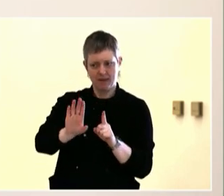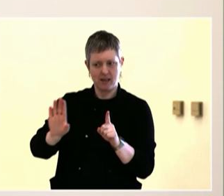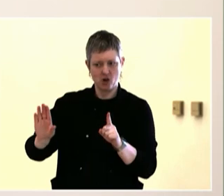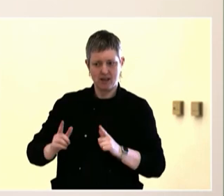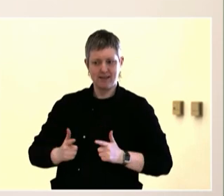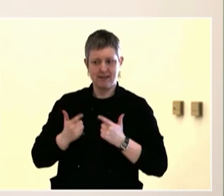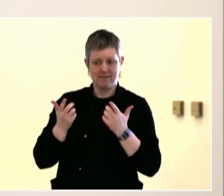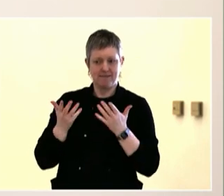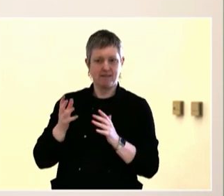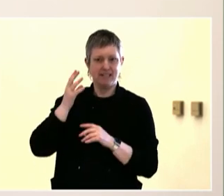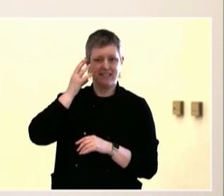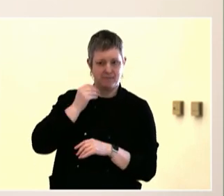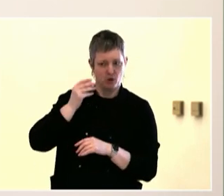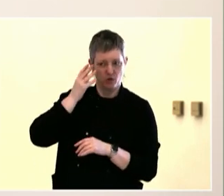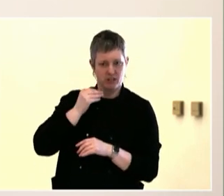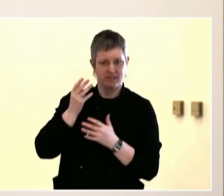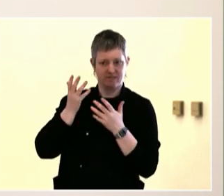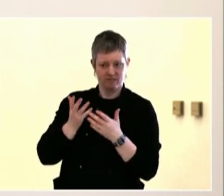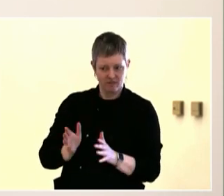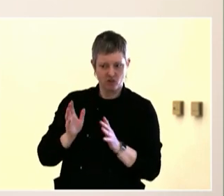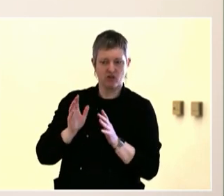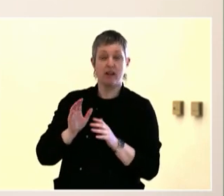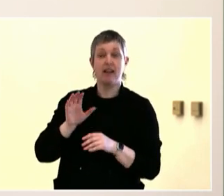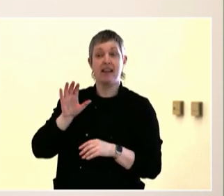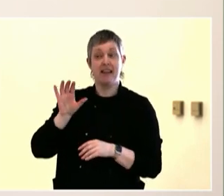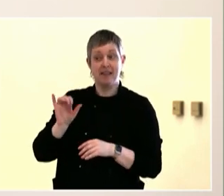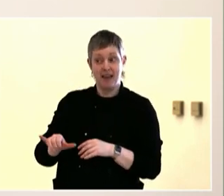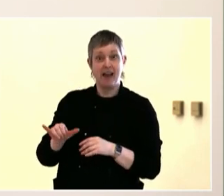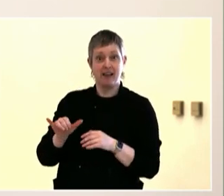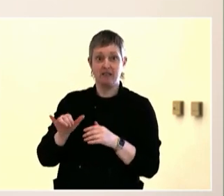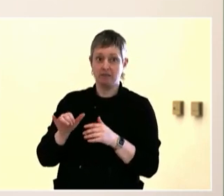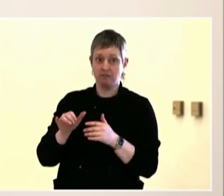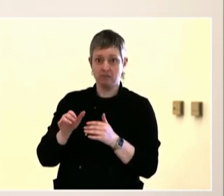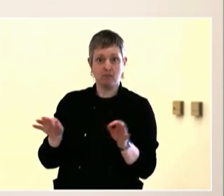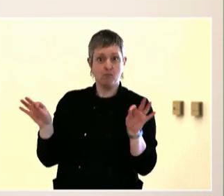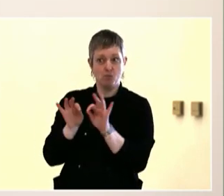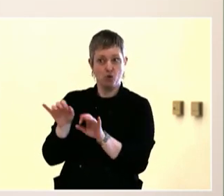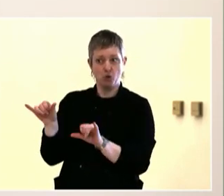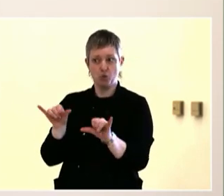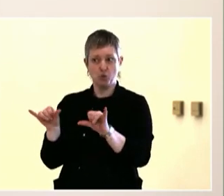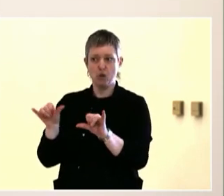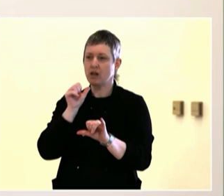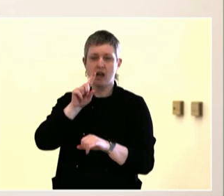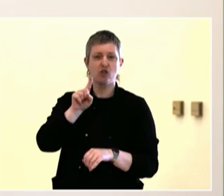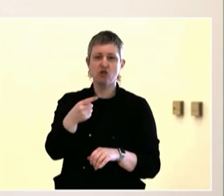We're not making the changes that they want to see. When we have the power to, we can make those changes now,